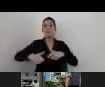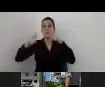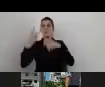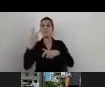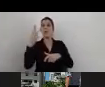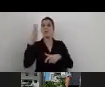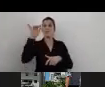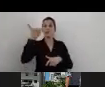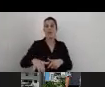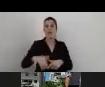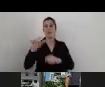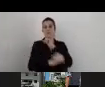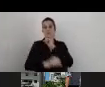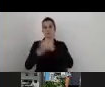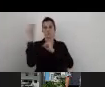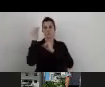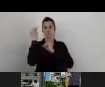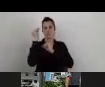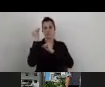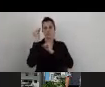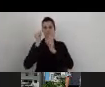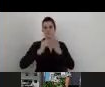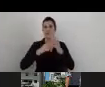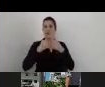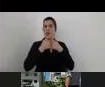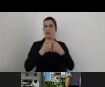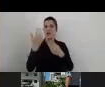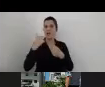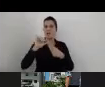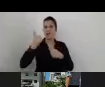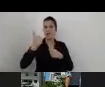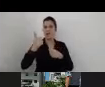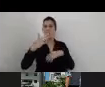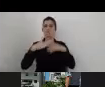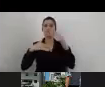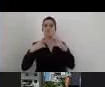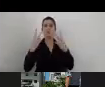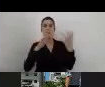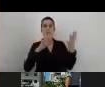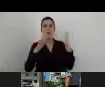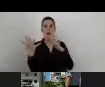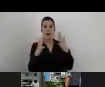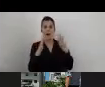to create this valuation about the accessibility level, and also bring information to auditing,